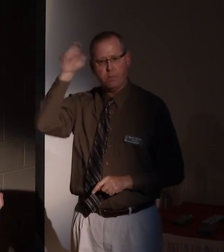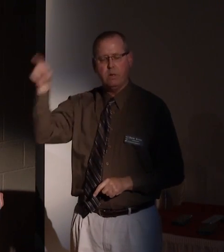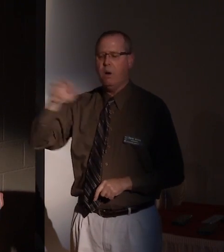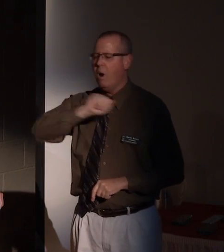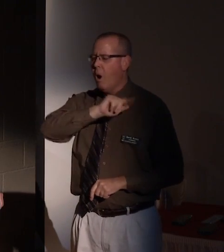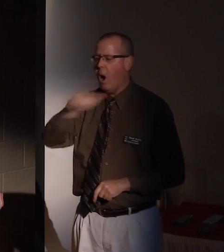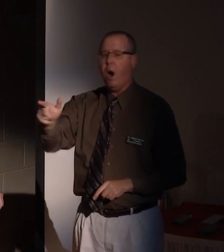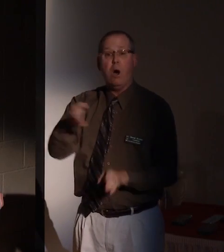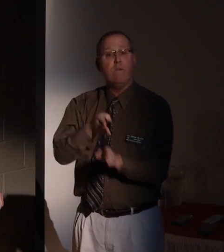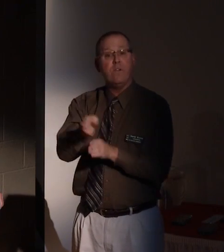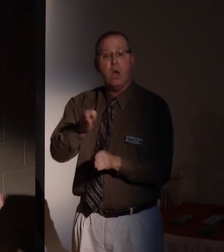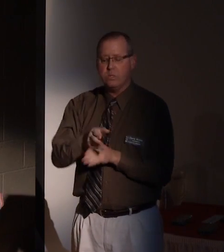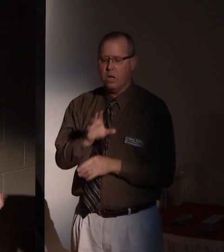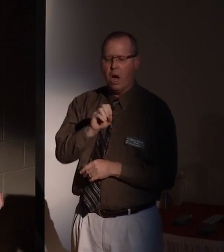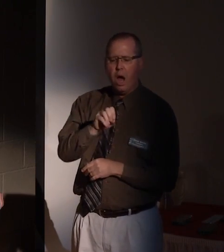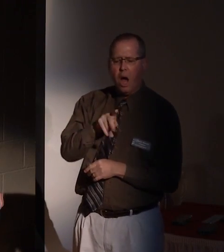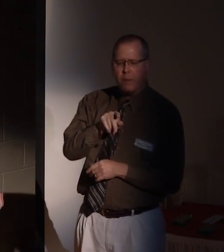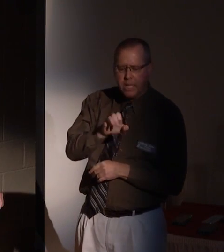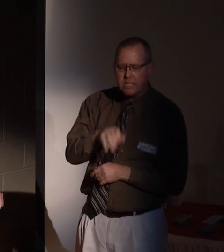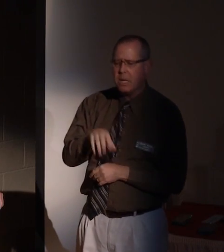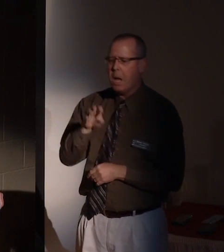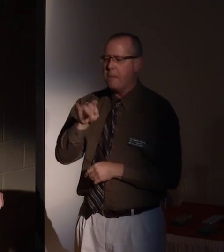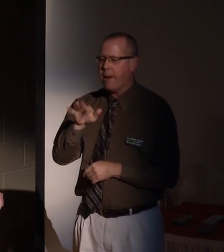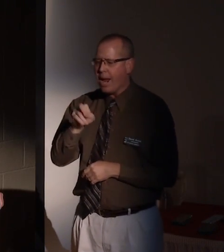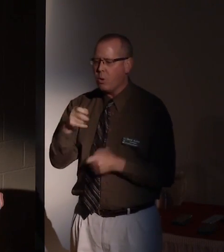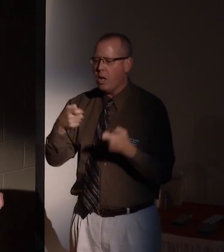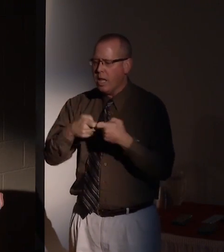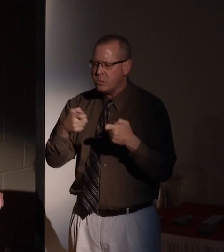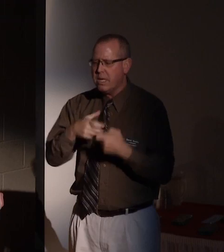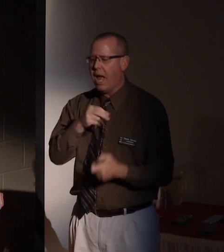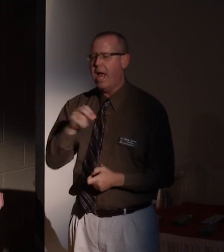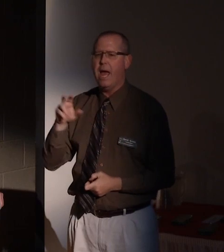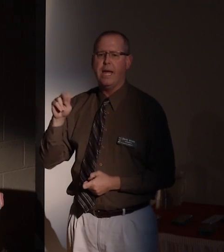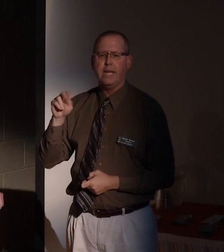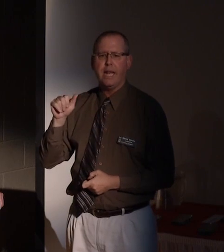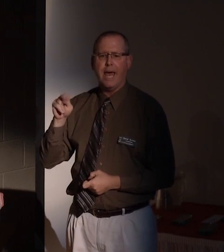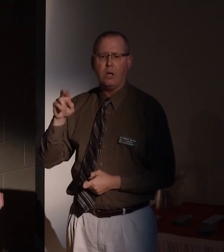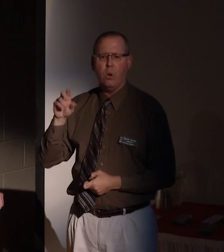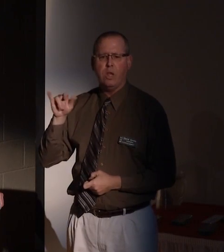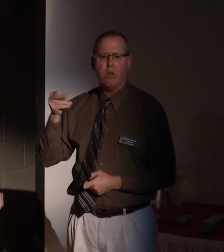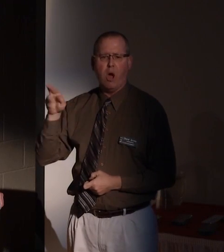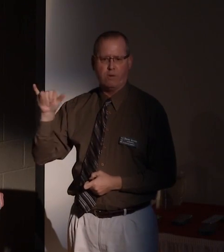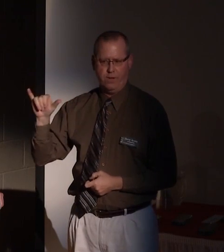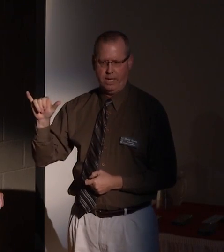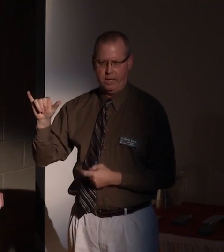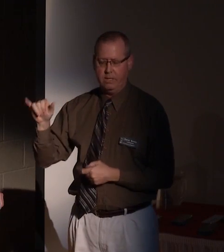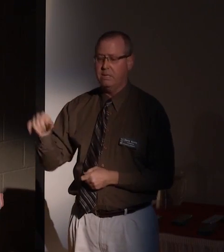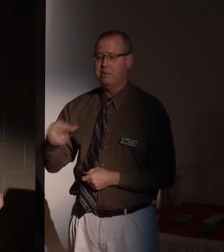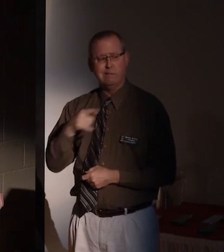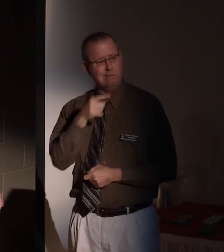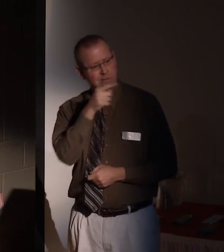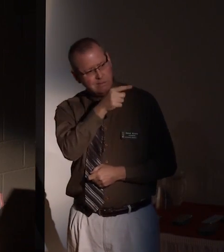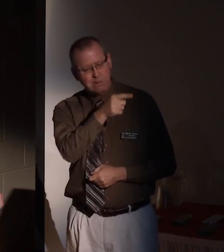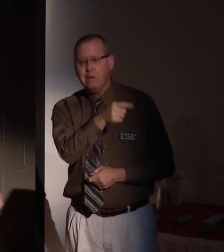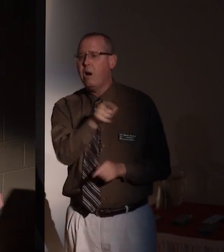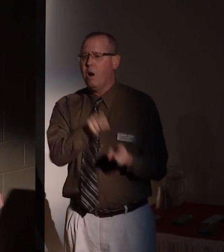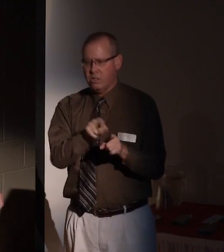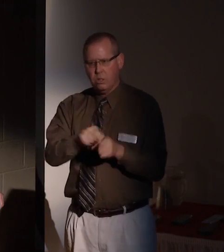fields of optics, microelectronics and nanolithography. He also has two U.S.